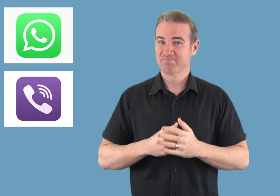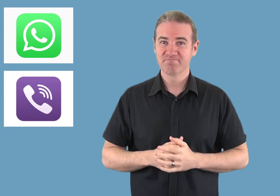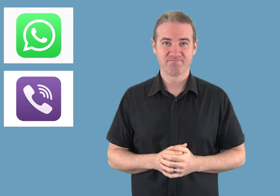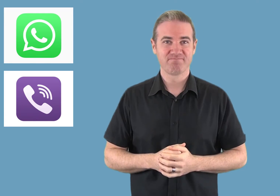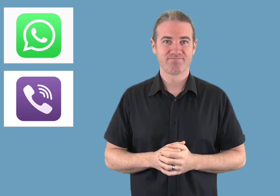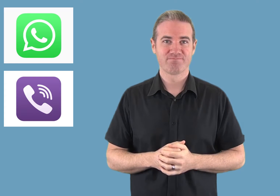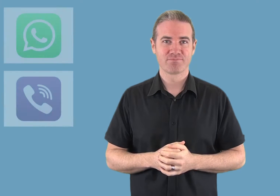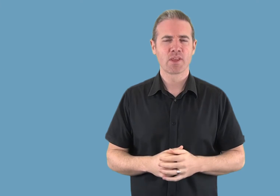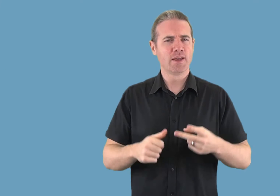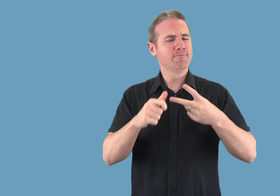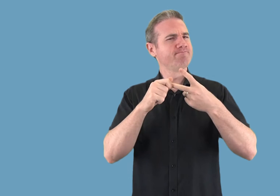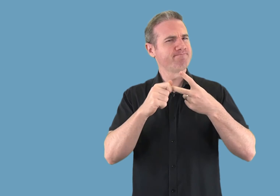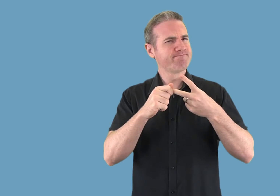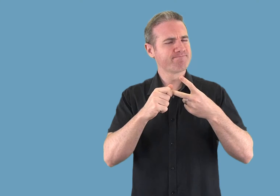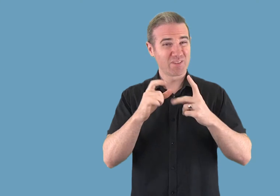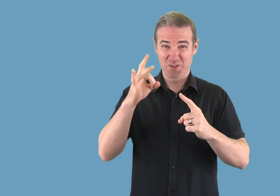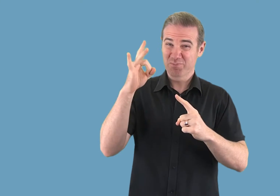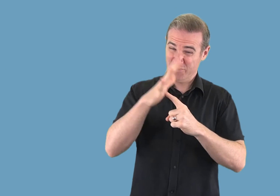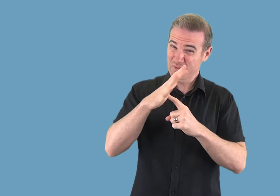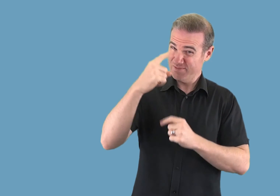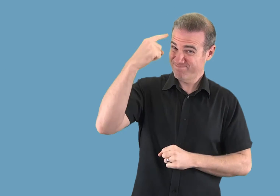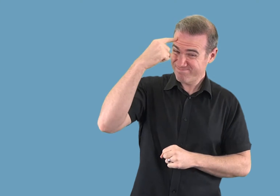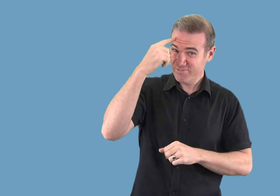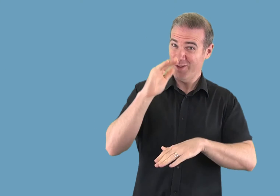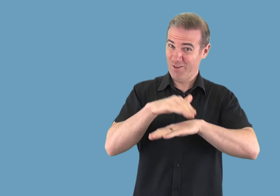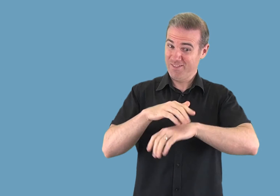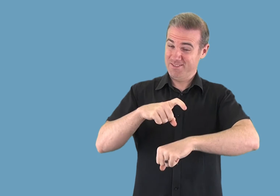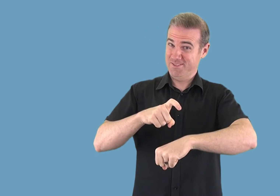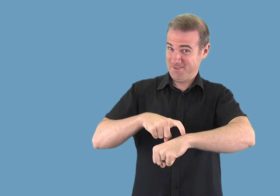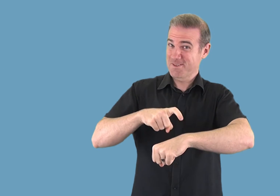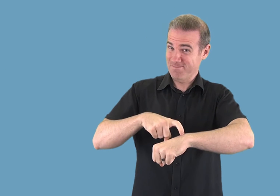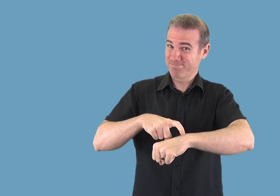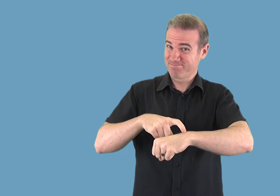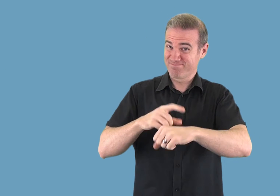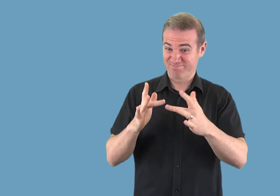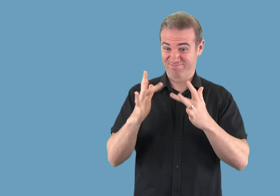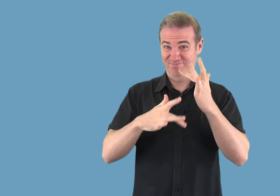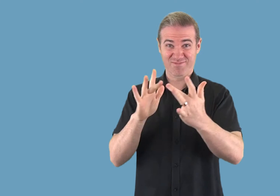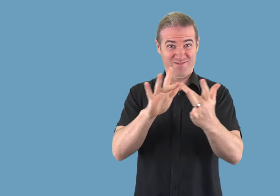with your friends online for free. How much time do you want to spend?